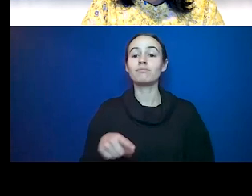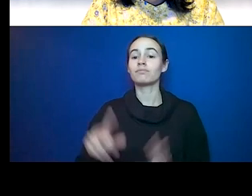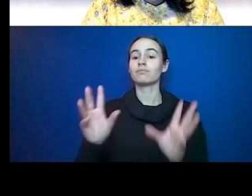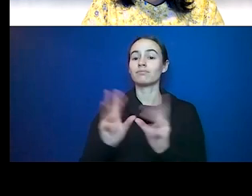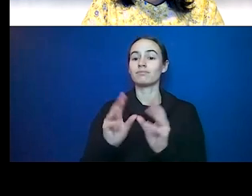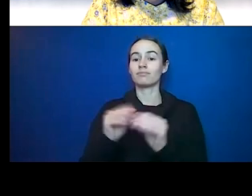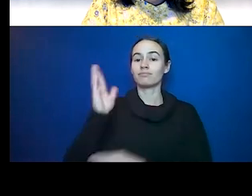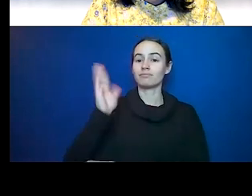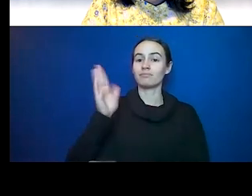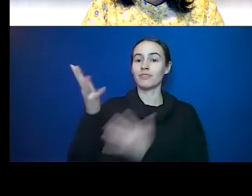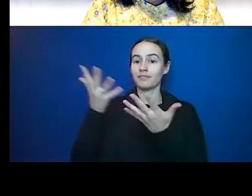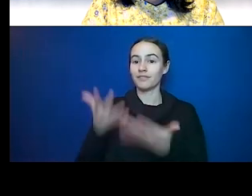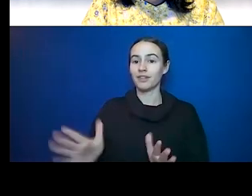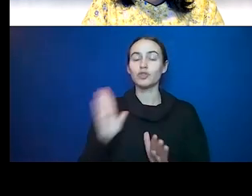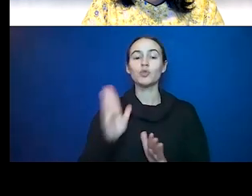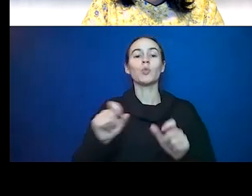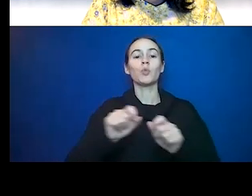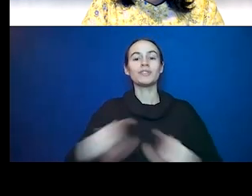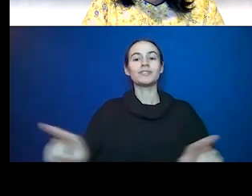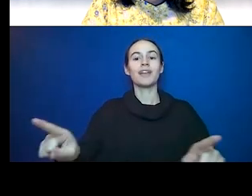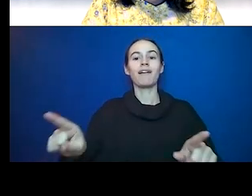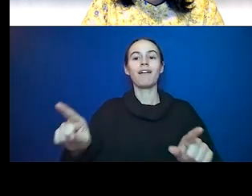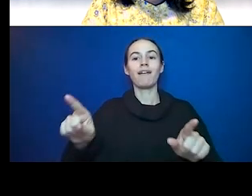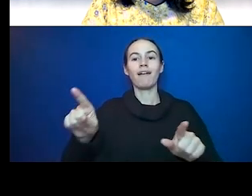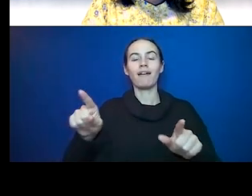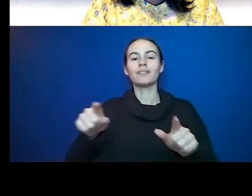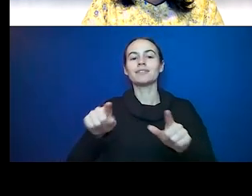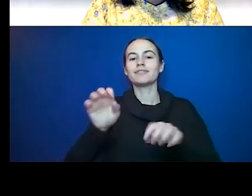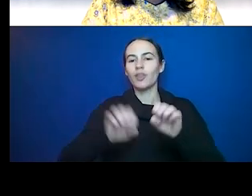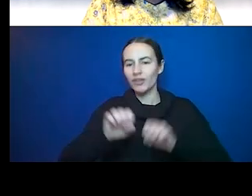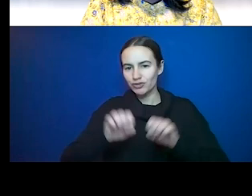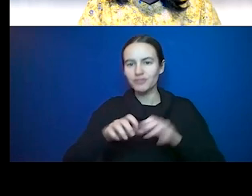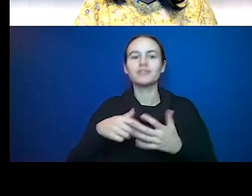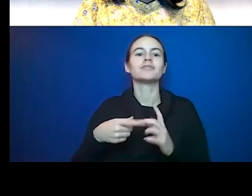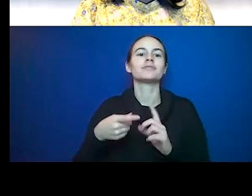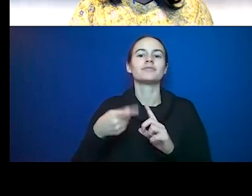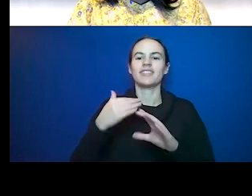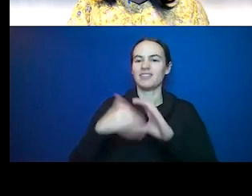to each of you via email. Please note for attending the webinar